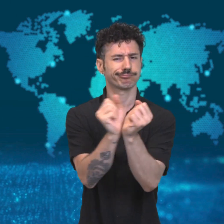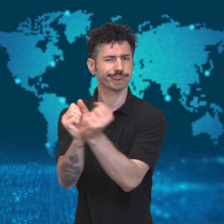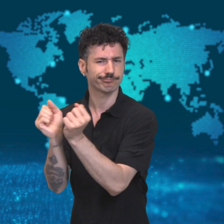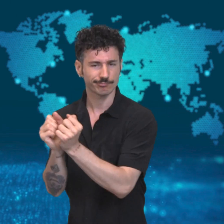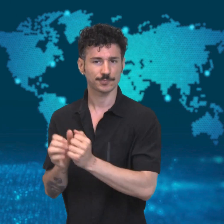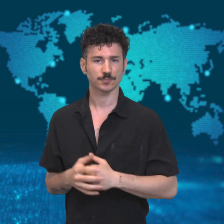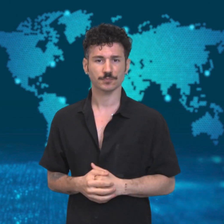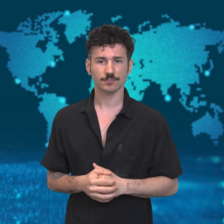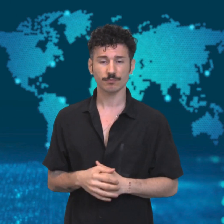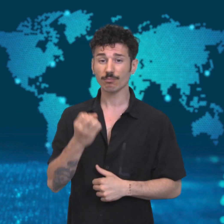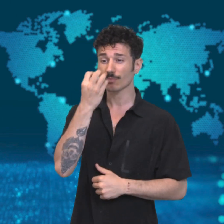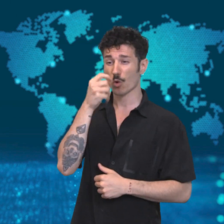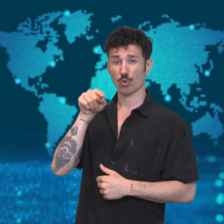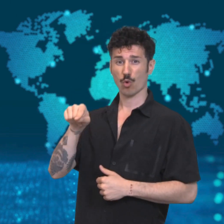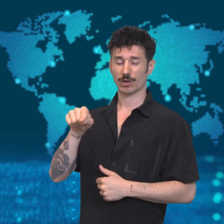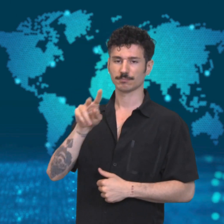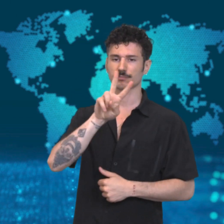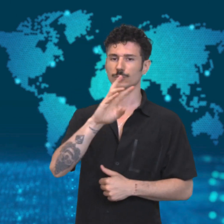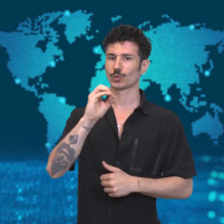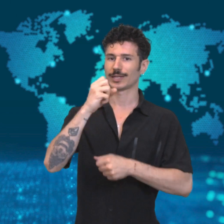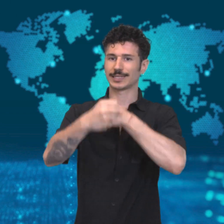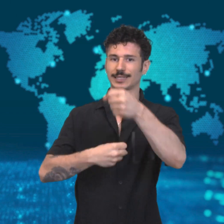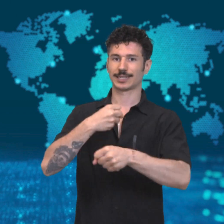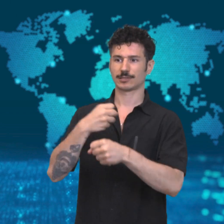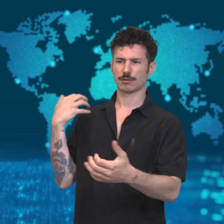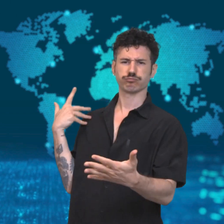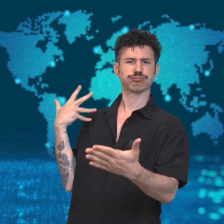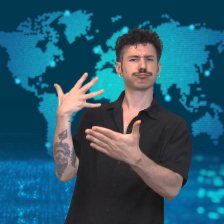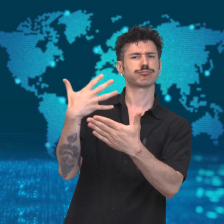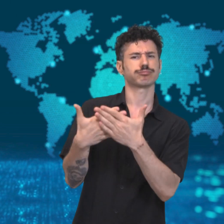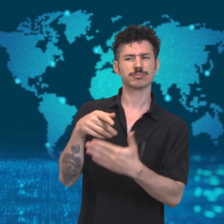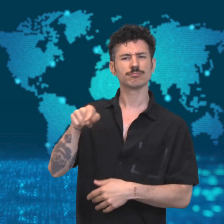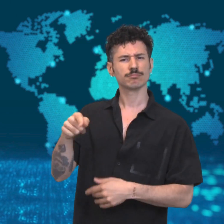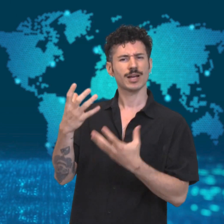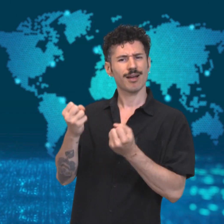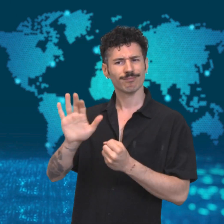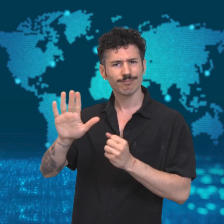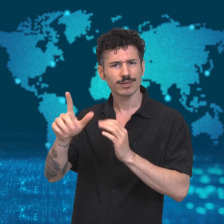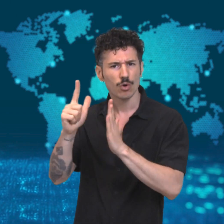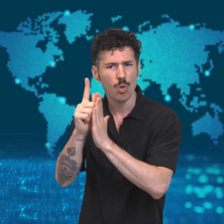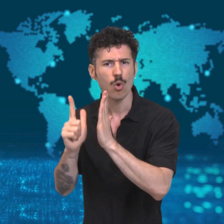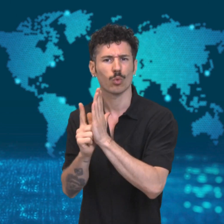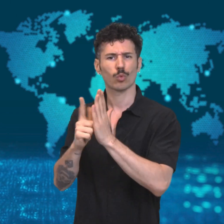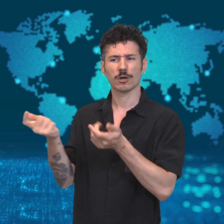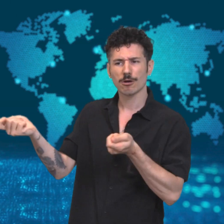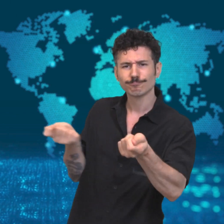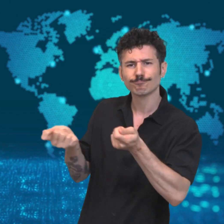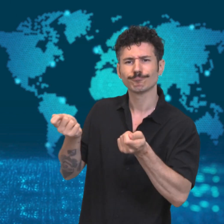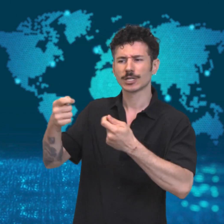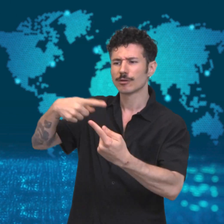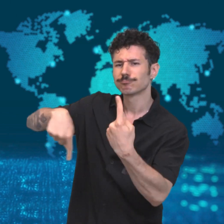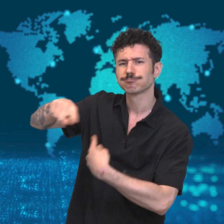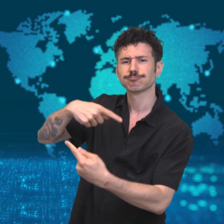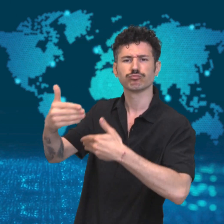water cannons on the crowds, and at least 180 people were arrested.